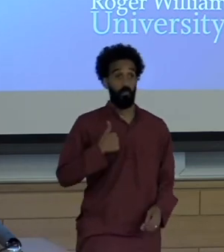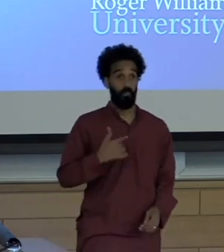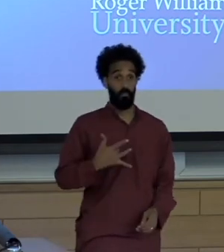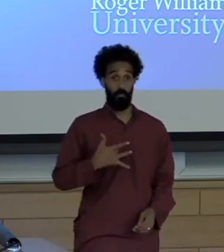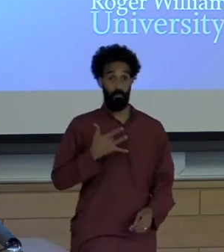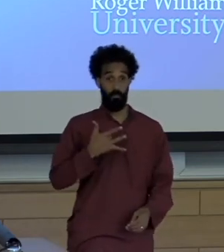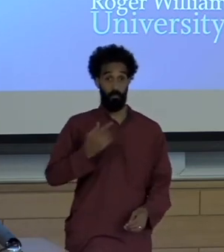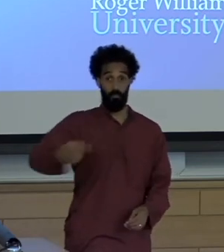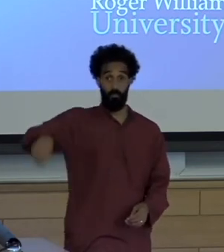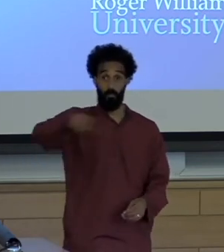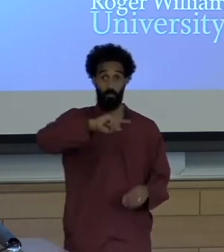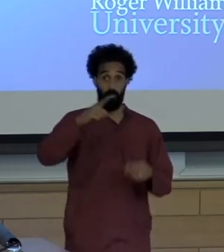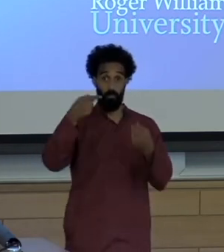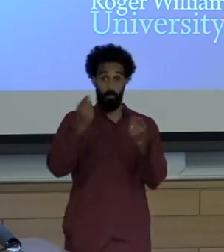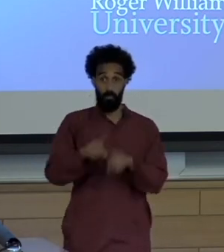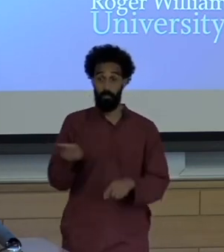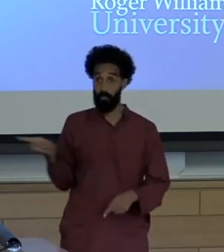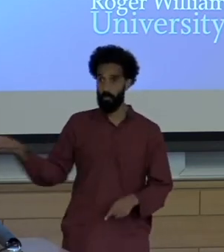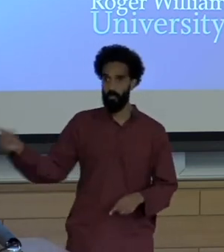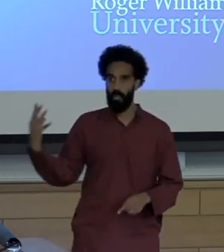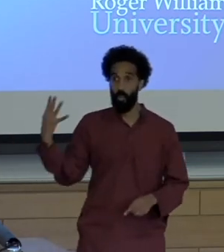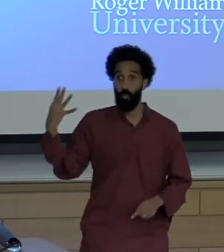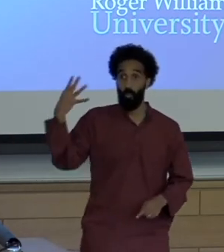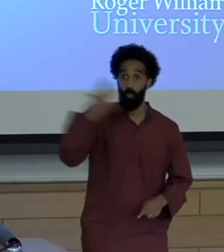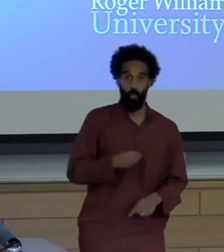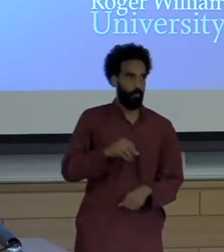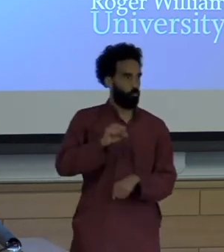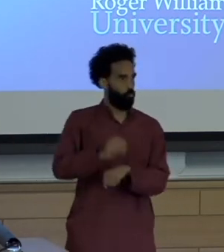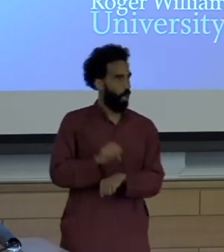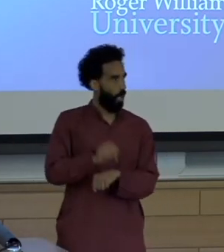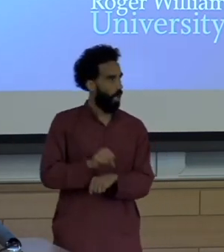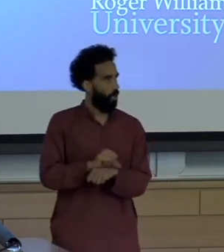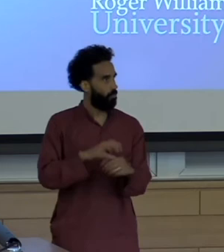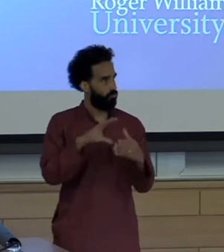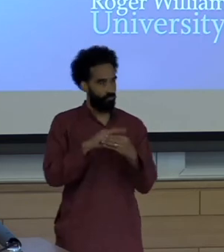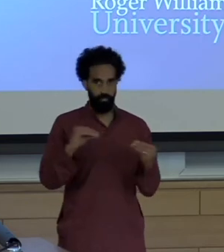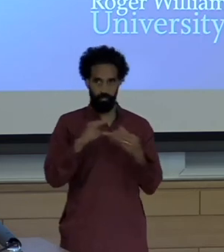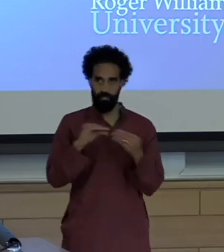Paula did a really phenomenal job of telling this story. So thank you again.